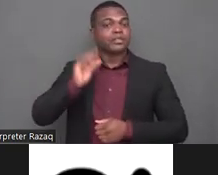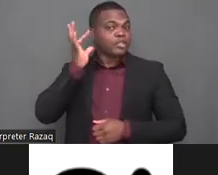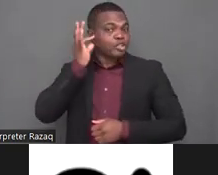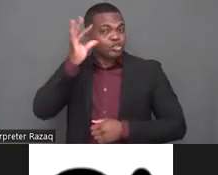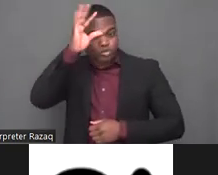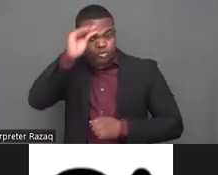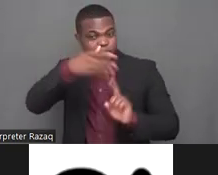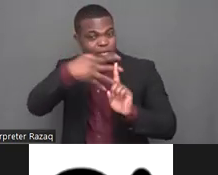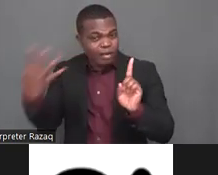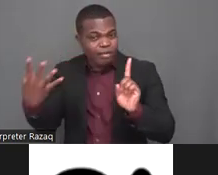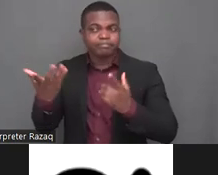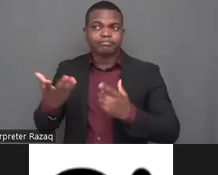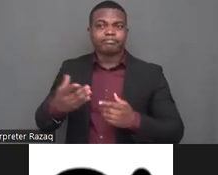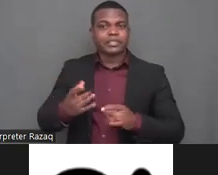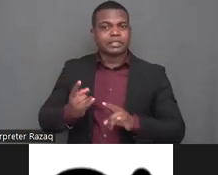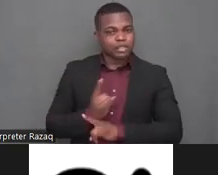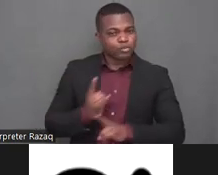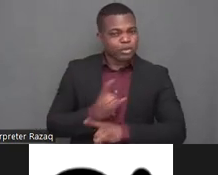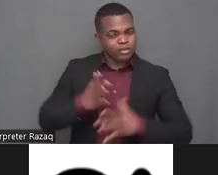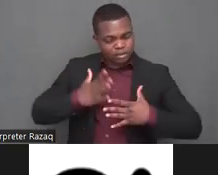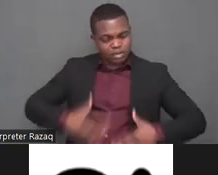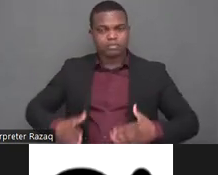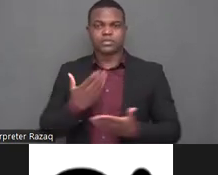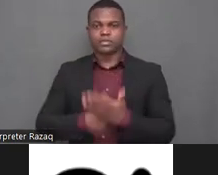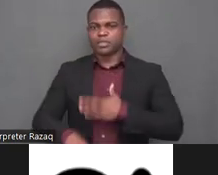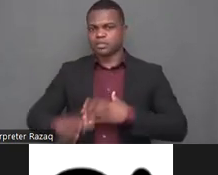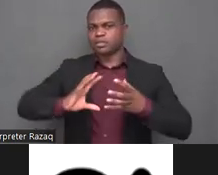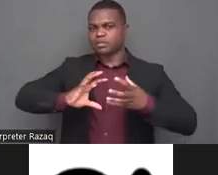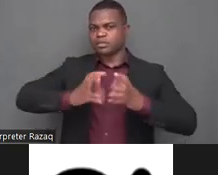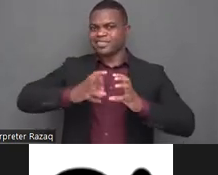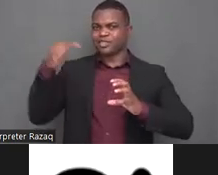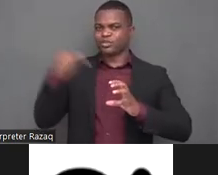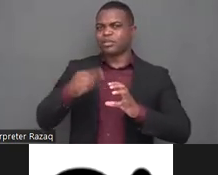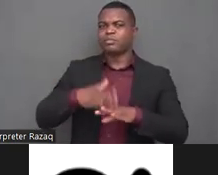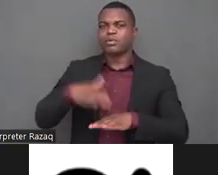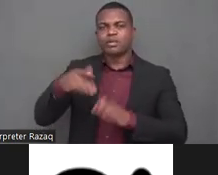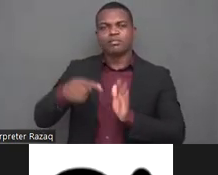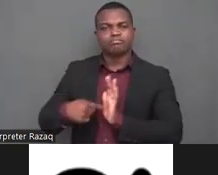issues of persons with disabilities are still not given the needed attention across diverse